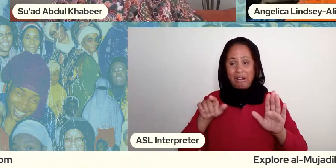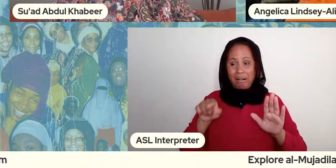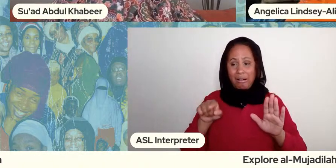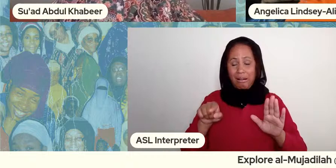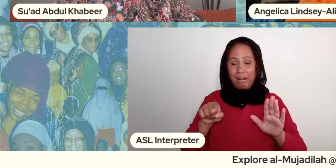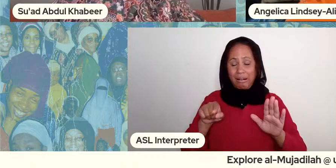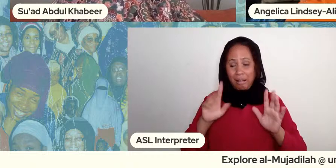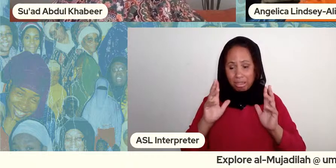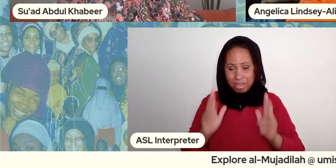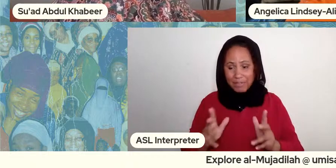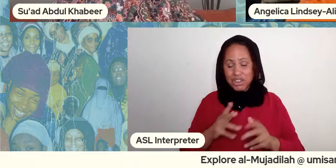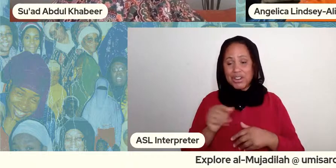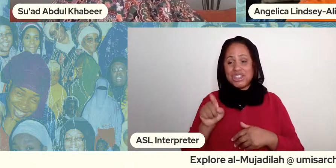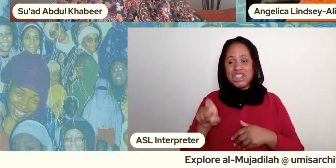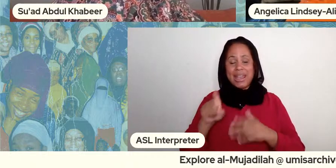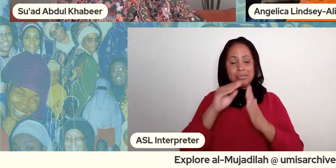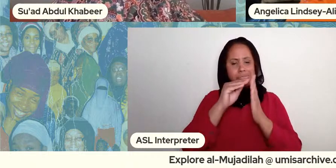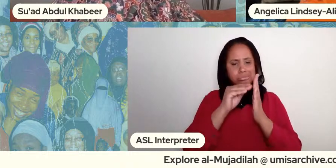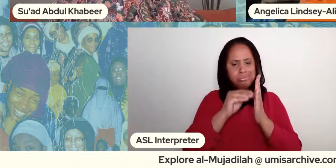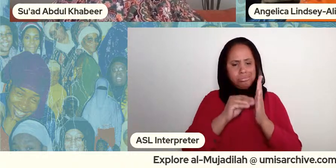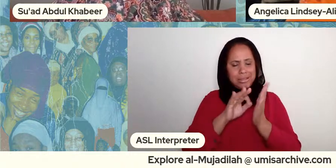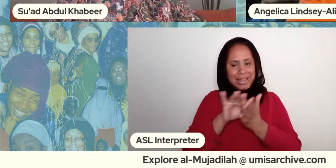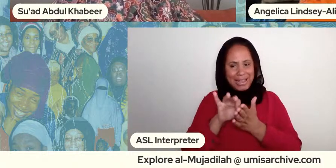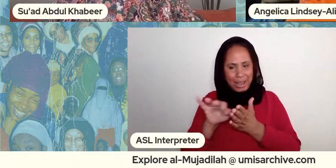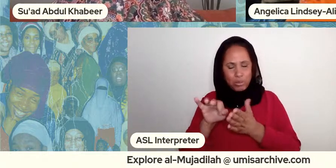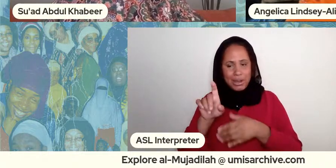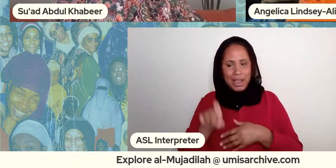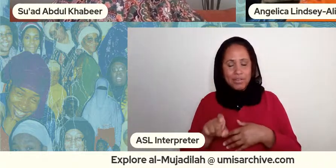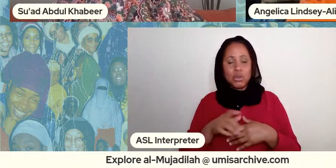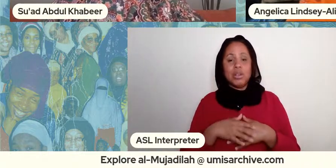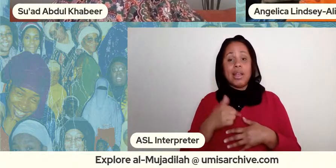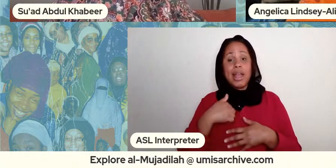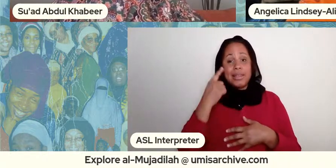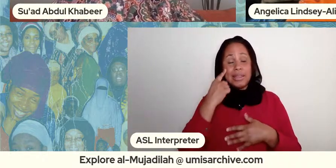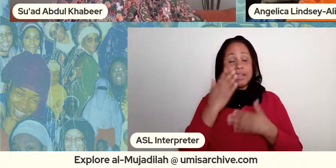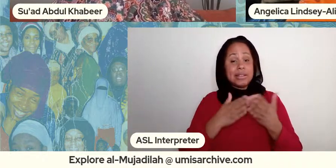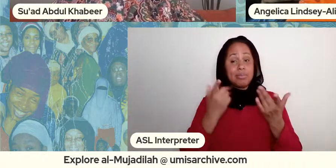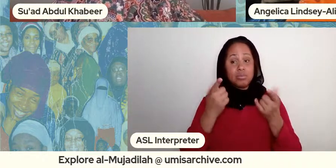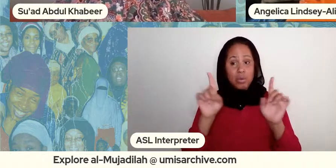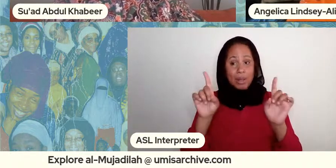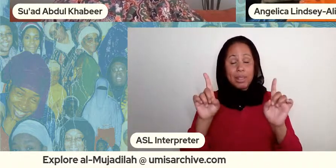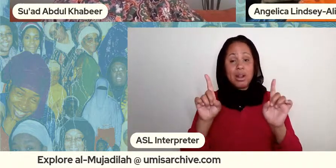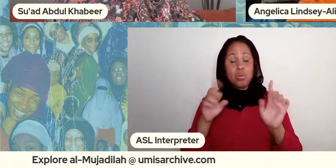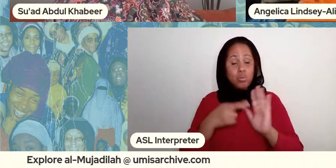triumphs that i see there with the level of you know representation of self and advocating for